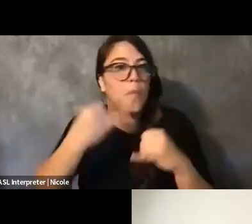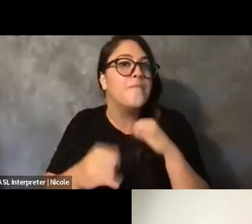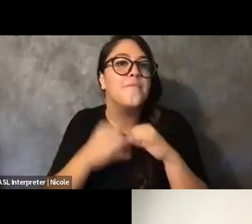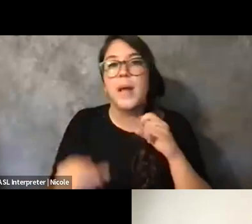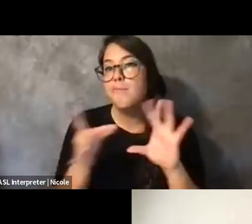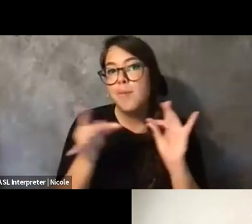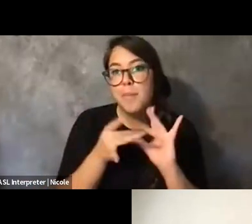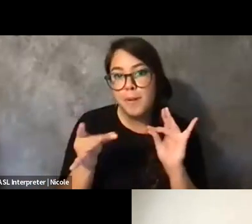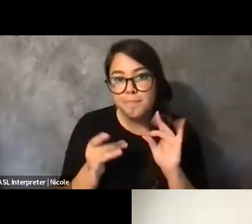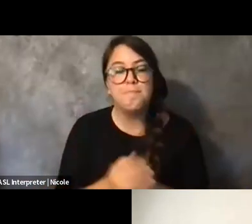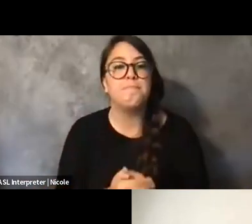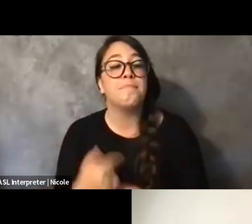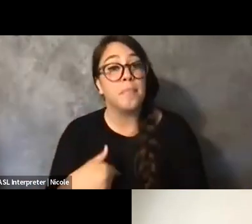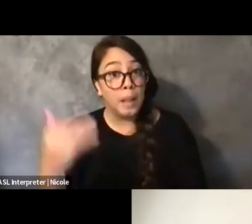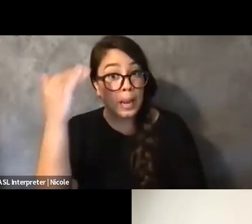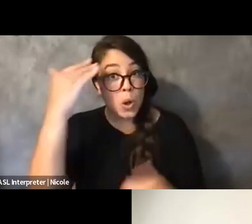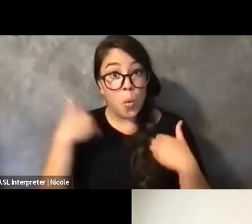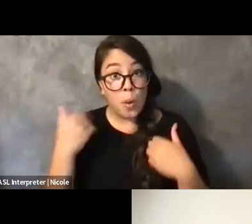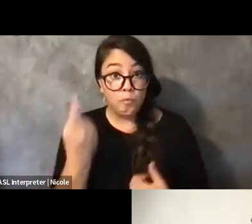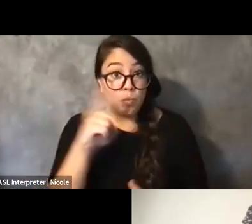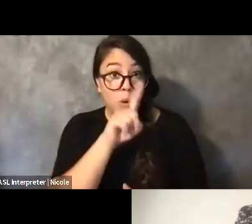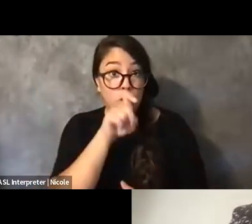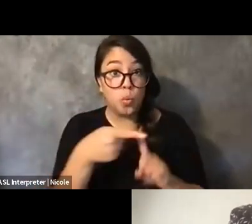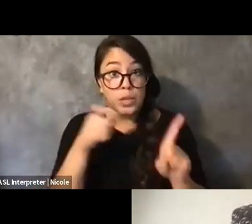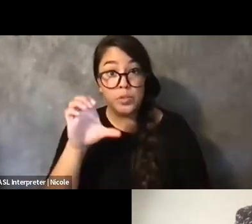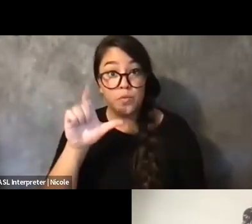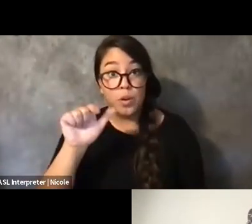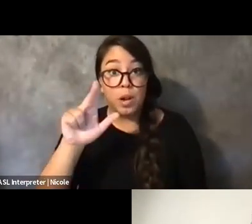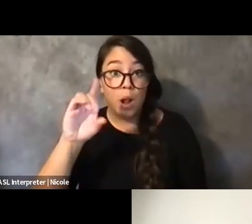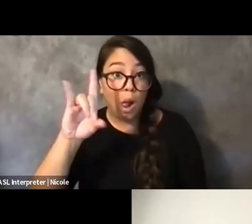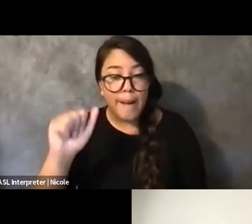I do know that we got a question from Claudia of how to find you. I know some of you have already said that.